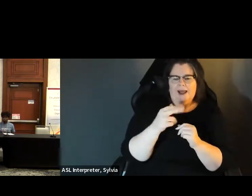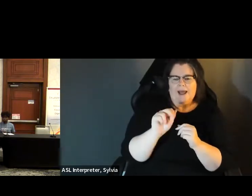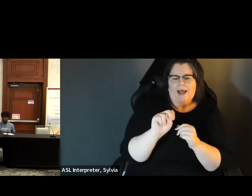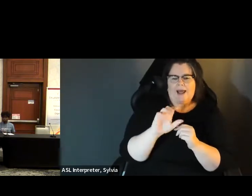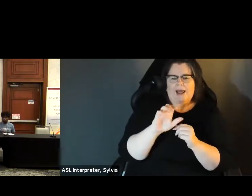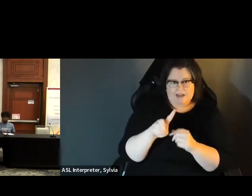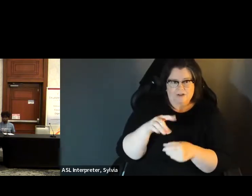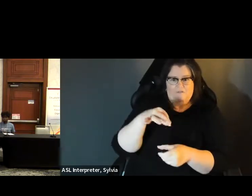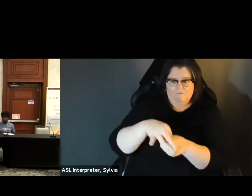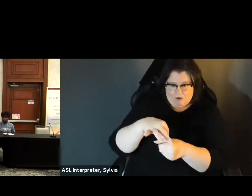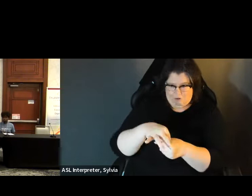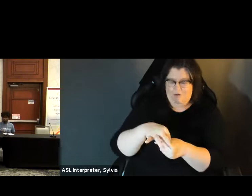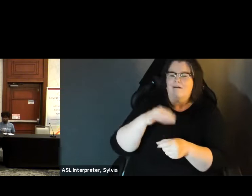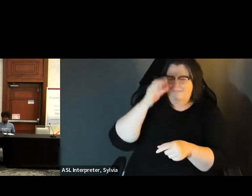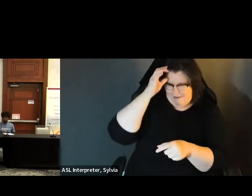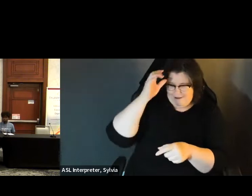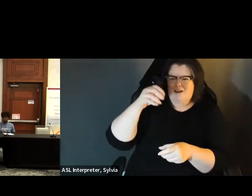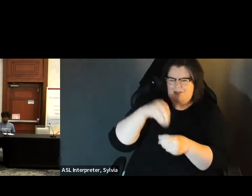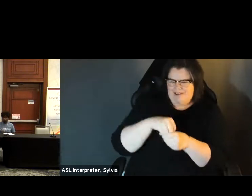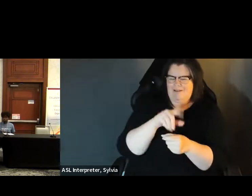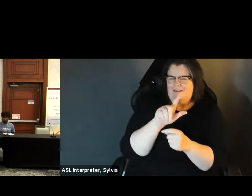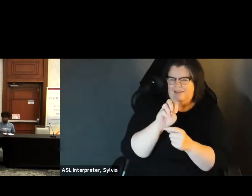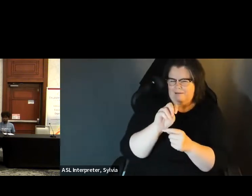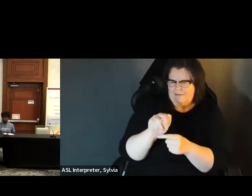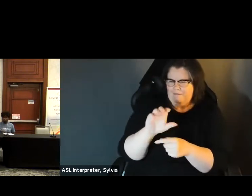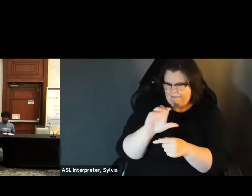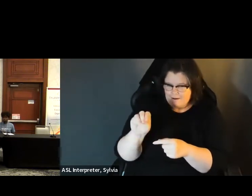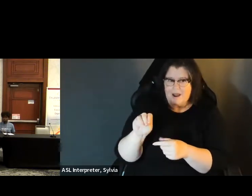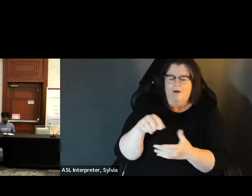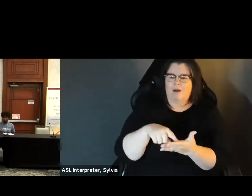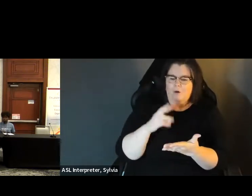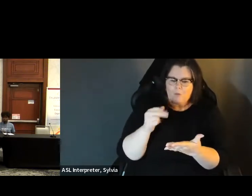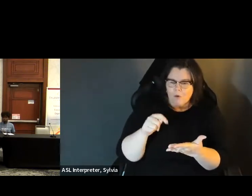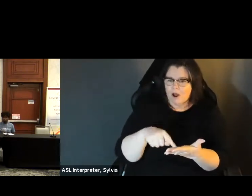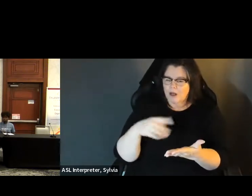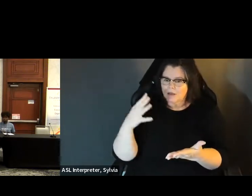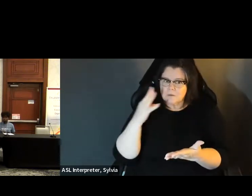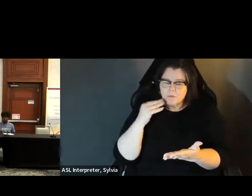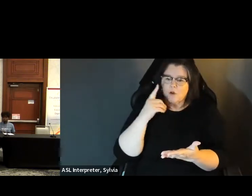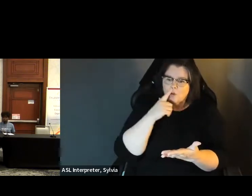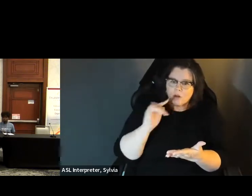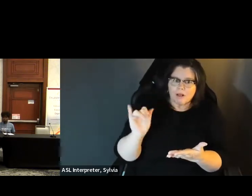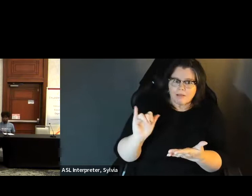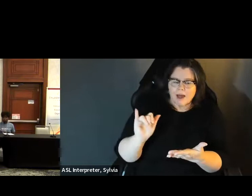Have a toolkit. We we put something together. It's information Guy, that explains what enhanced back voting. The hands. explains what the enhanced voting option is in Leon county, how voters can sign up for it and what their experience would be, like to vote that ballot and then